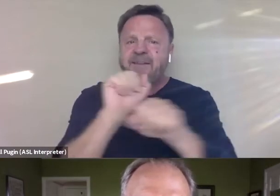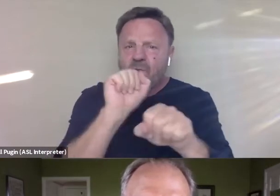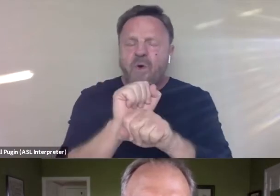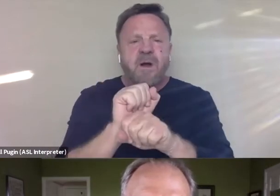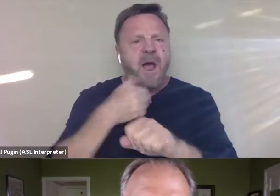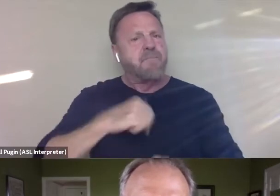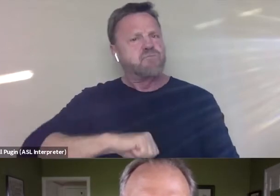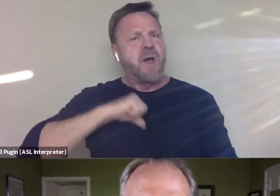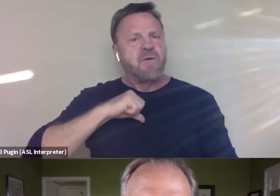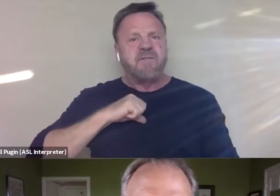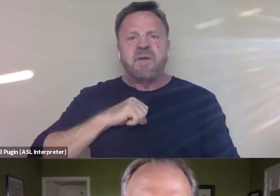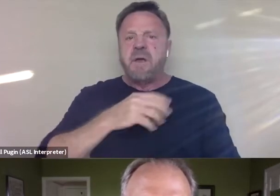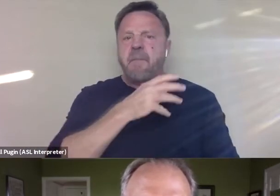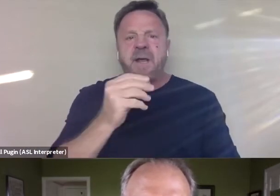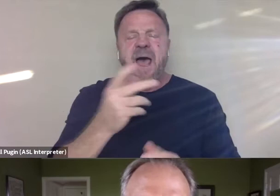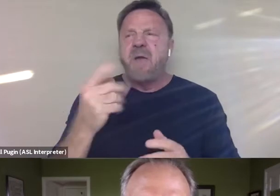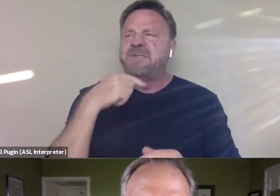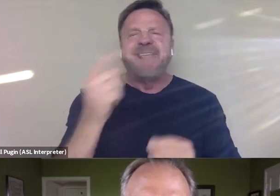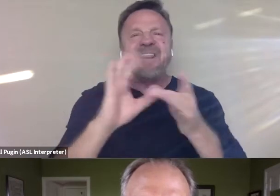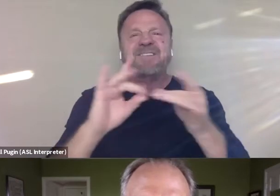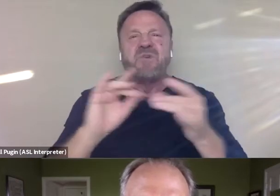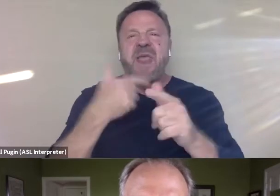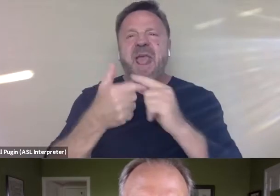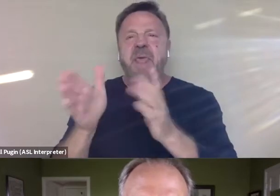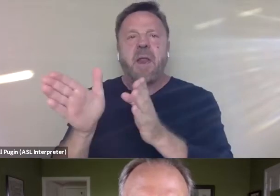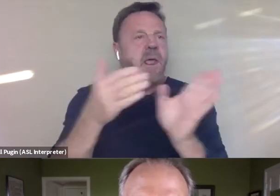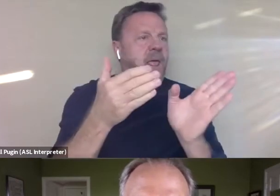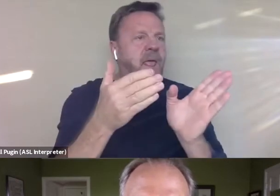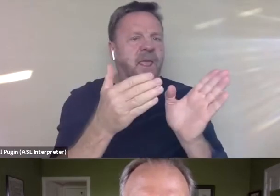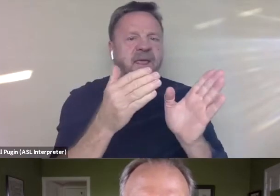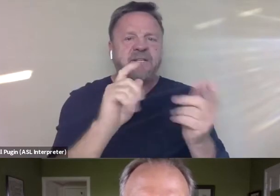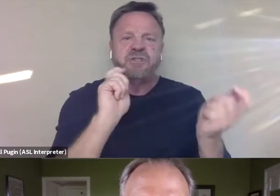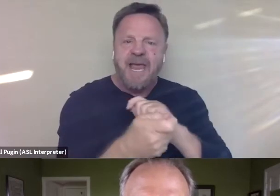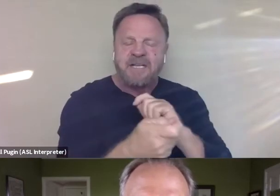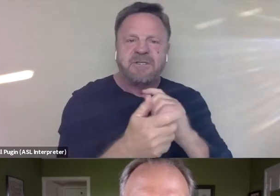I would like get in with a story and pivot because I didn't want to spend any time there